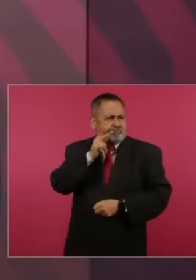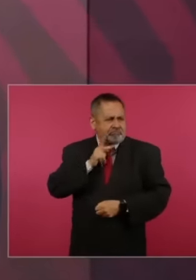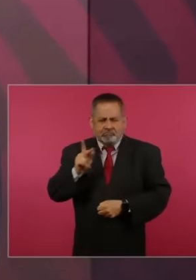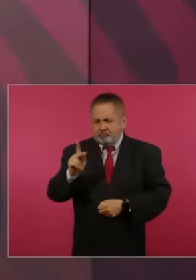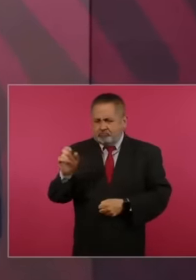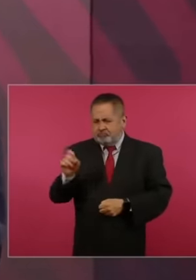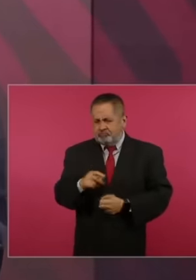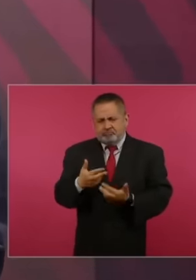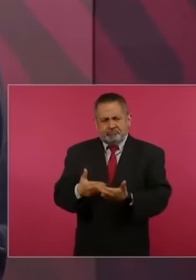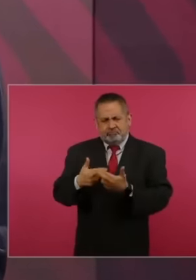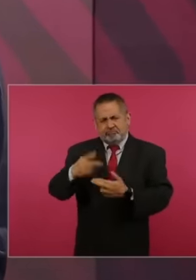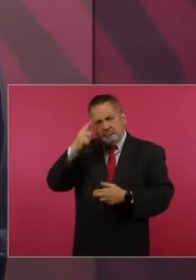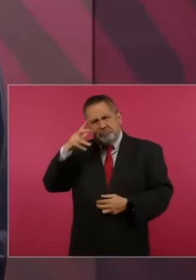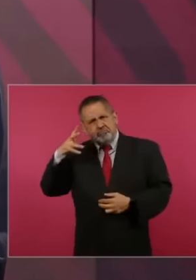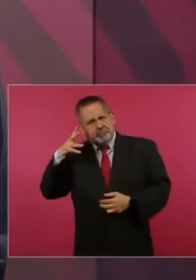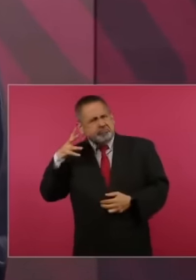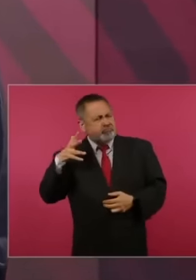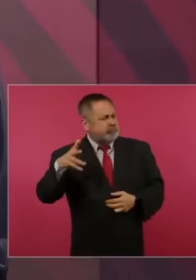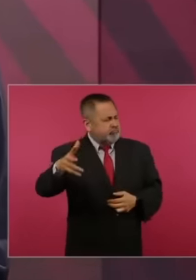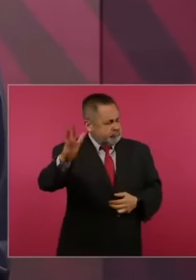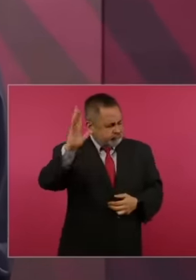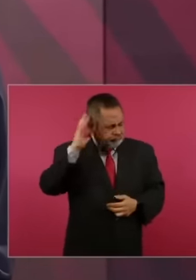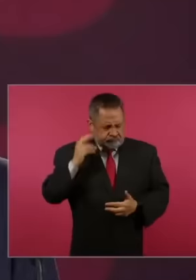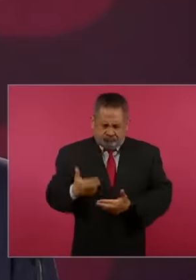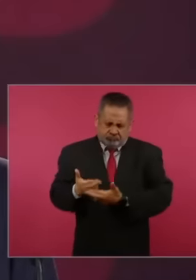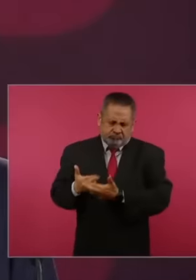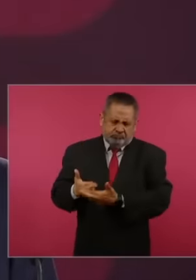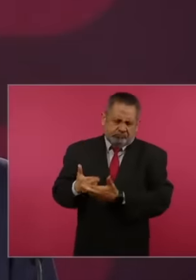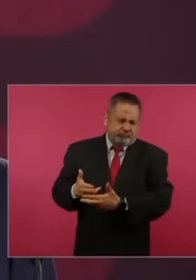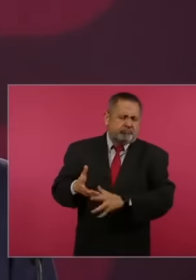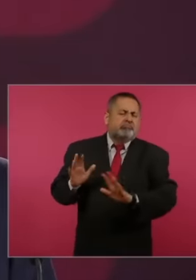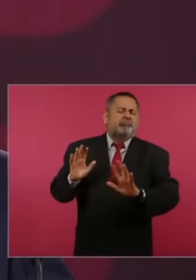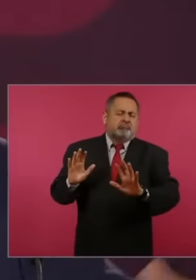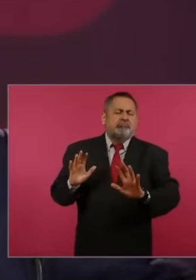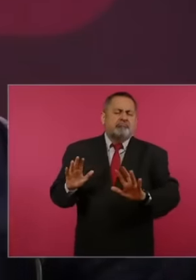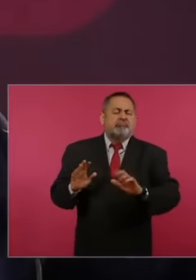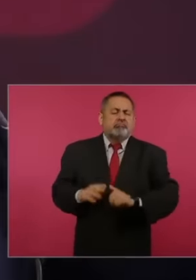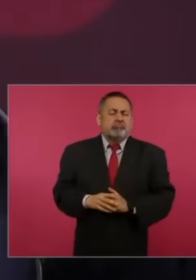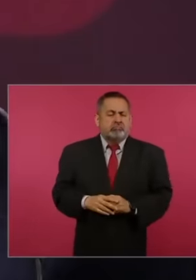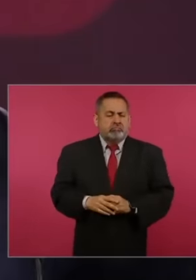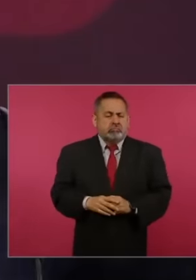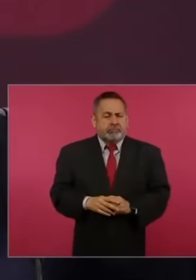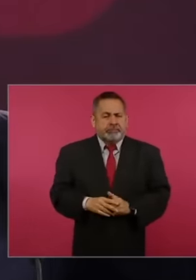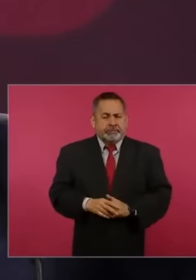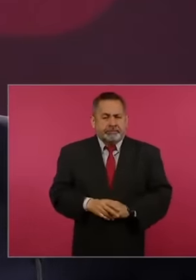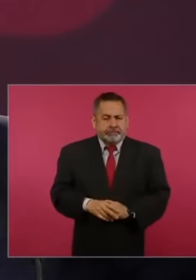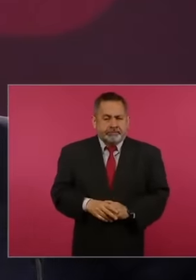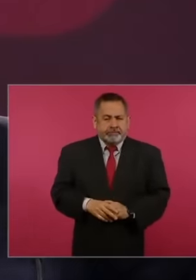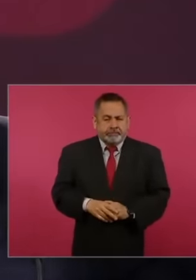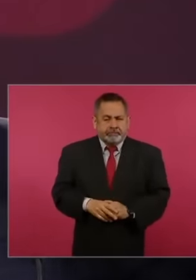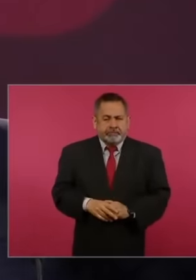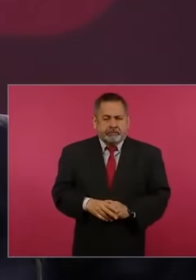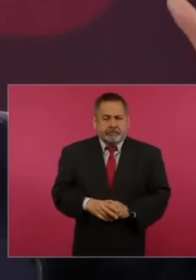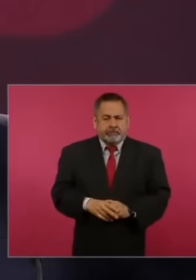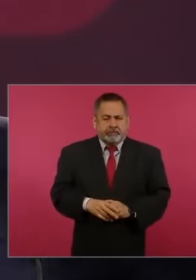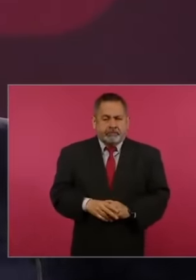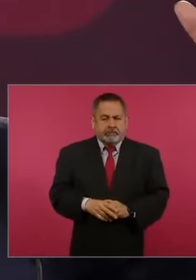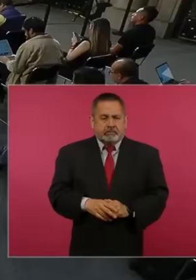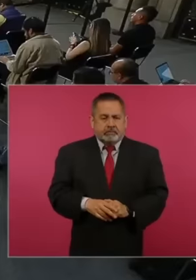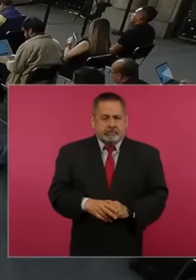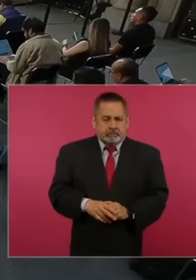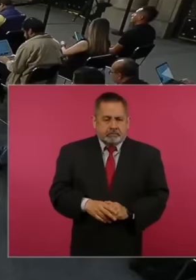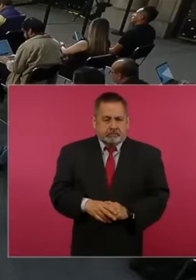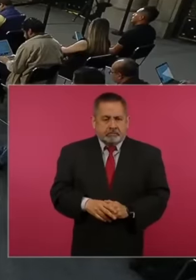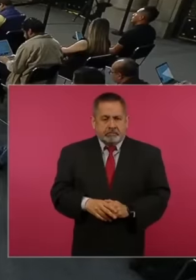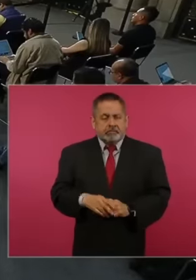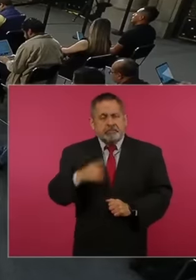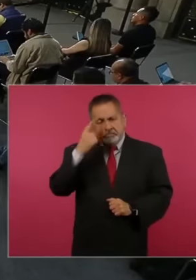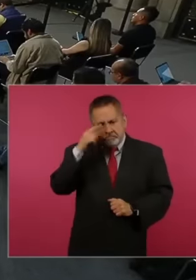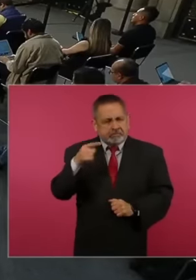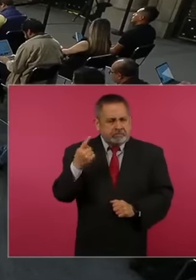oil reserves so that when the conditions are met and